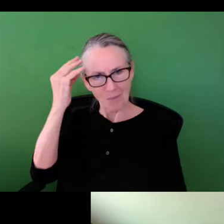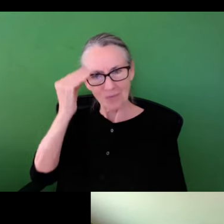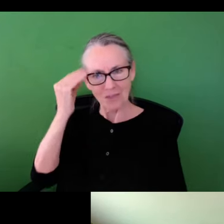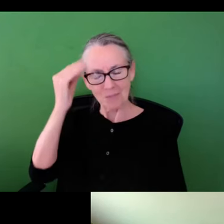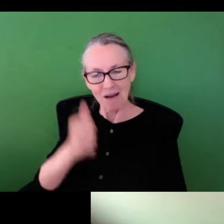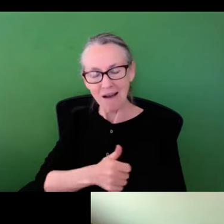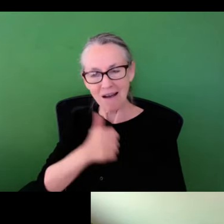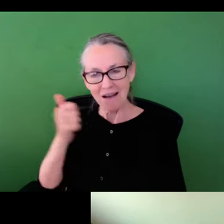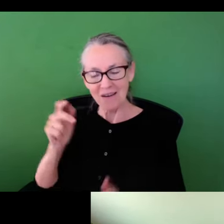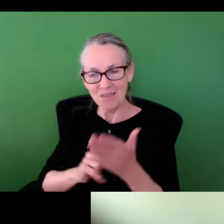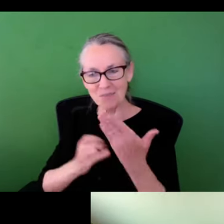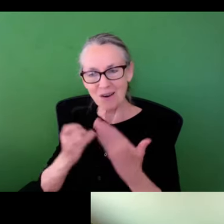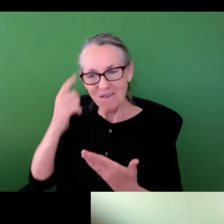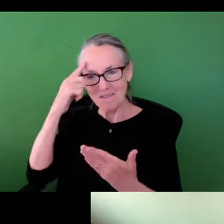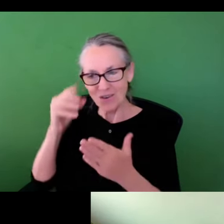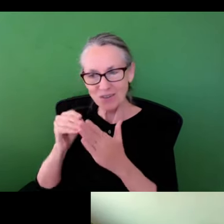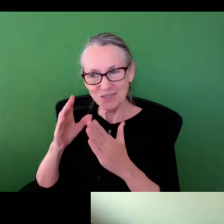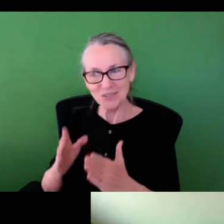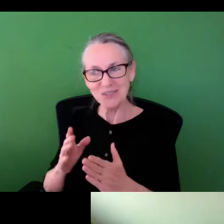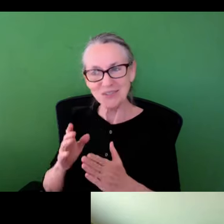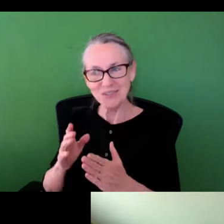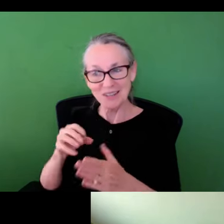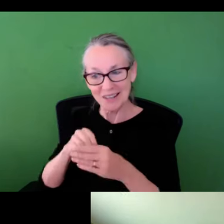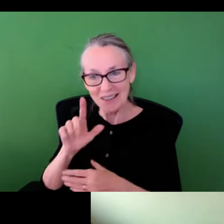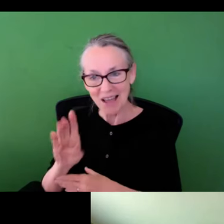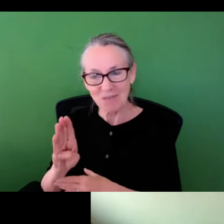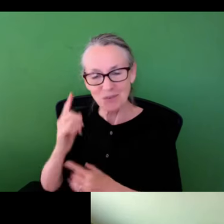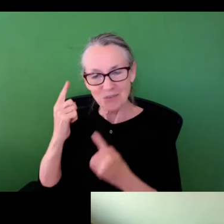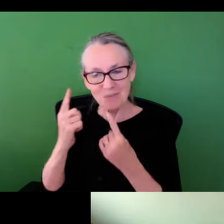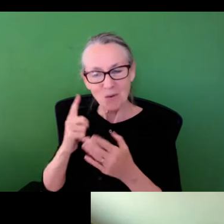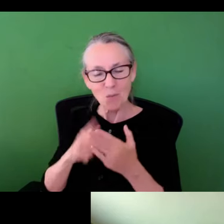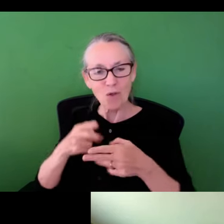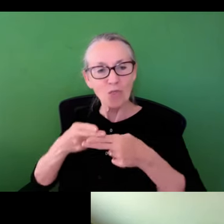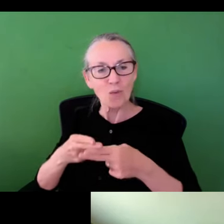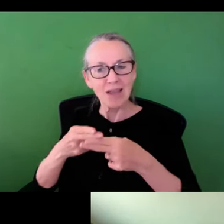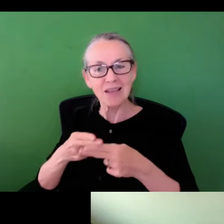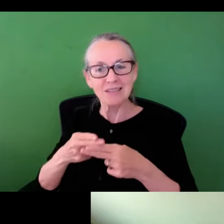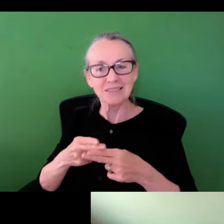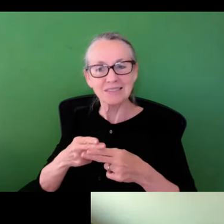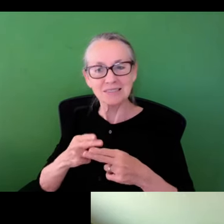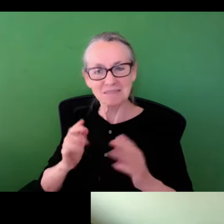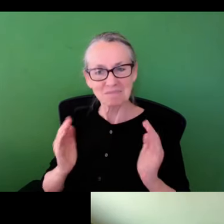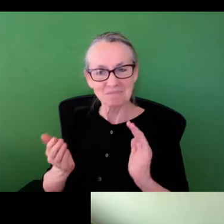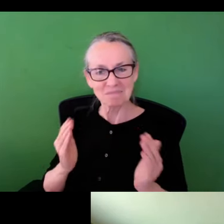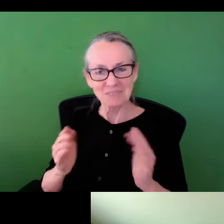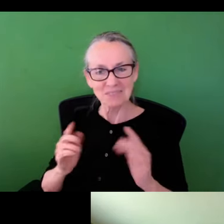So I will take a note and think about another project for a student in the lab to think about